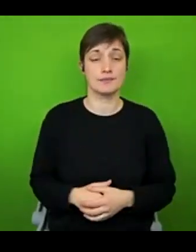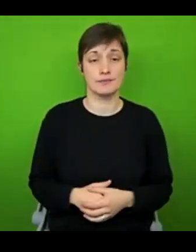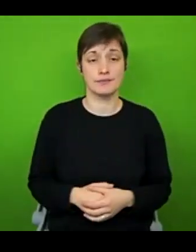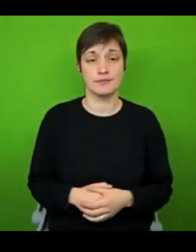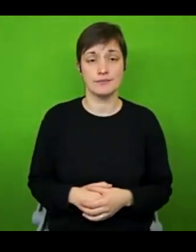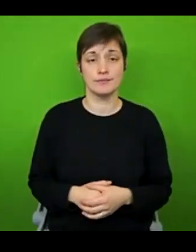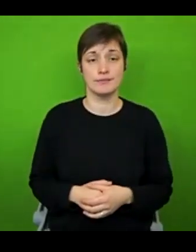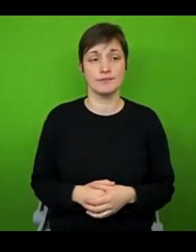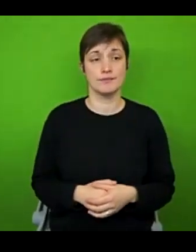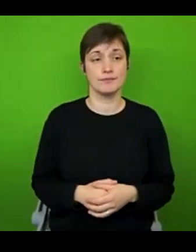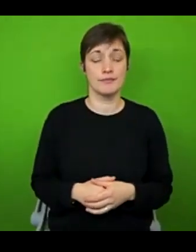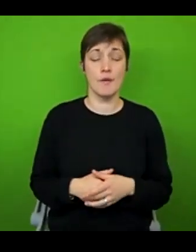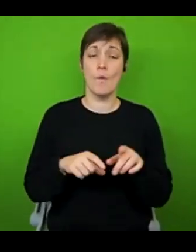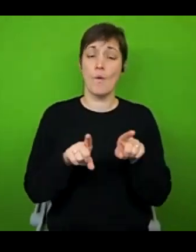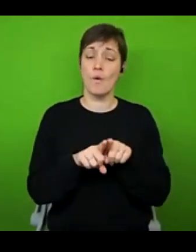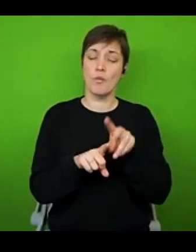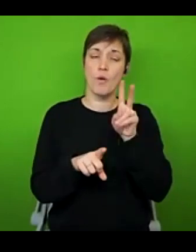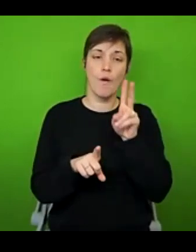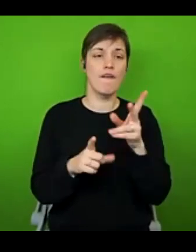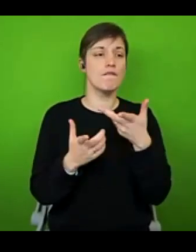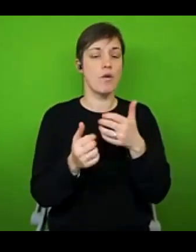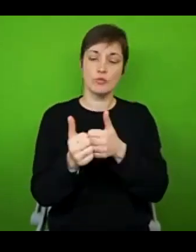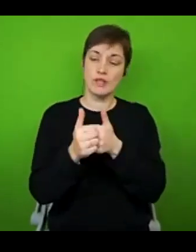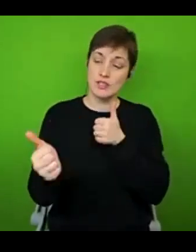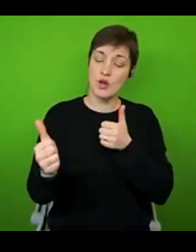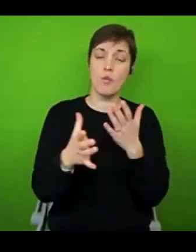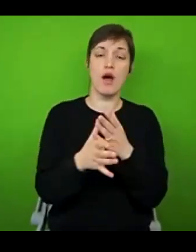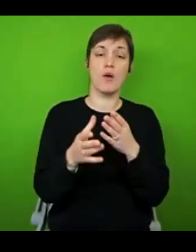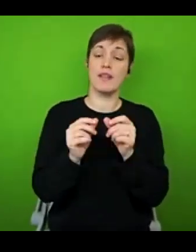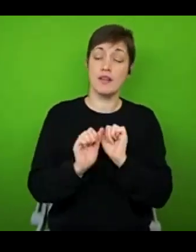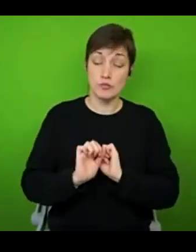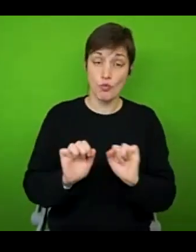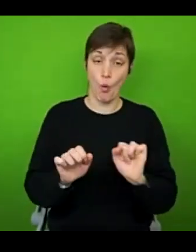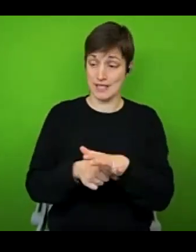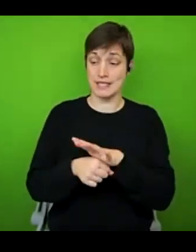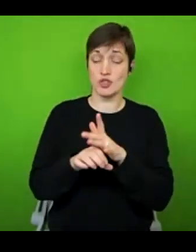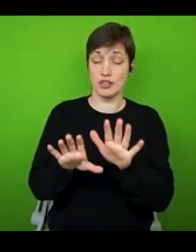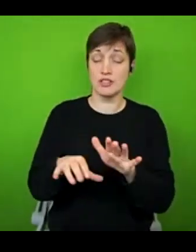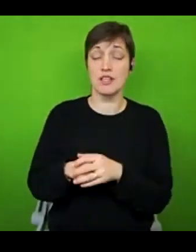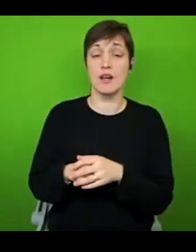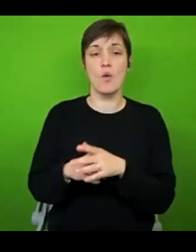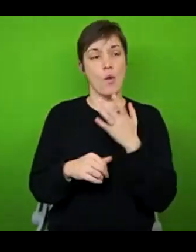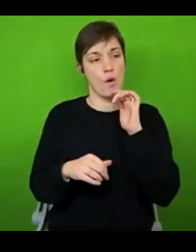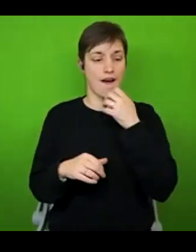particular condition, many of them have befriending, mentoring, buddy schemes like that. So it's worth using a